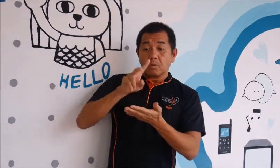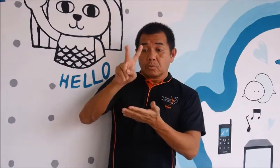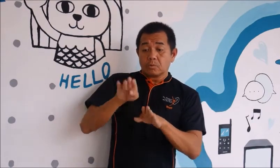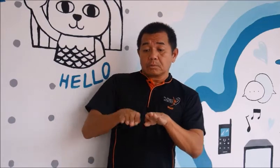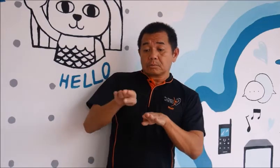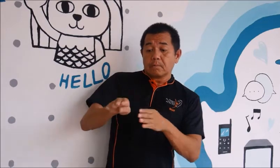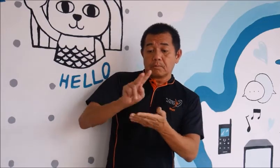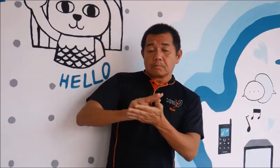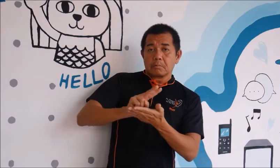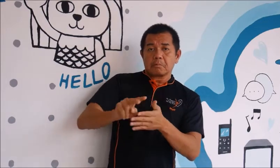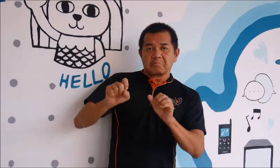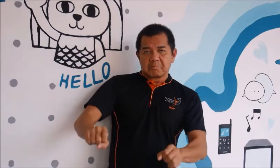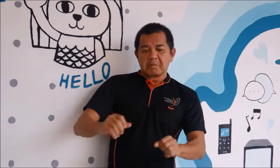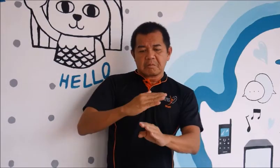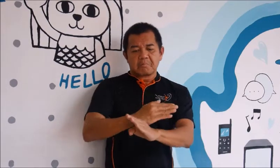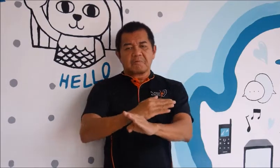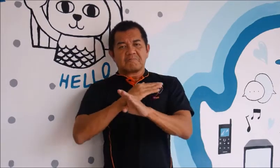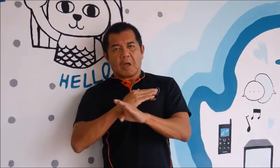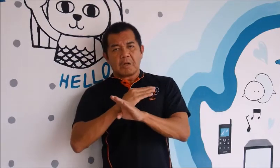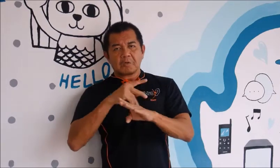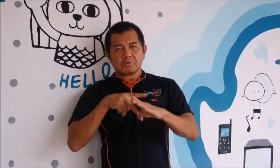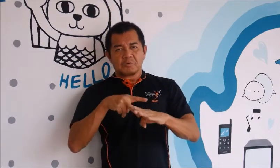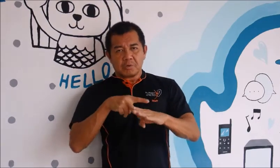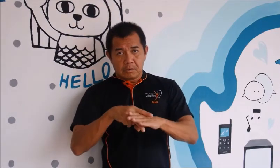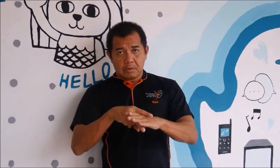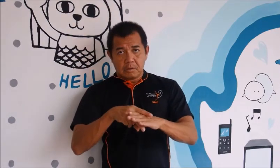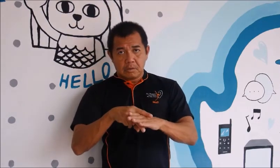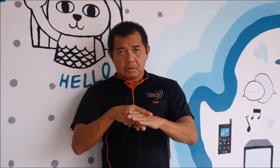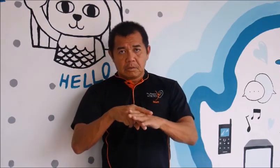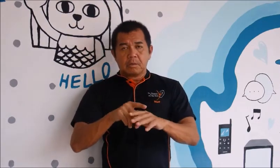This feature can help to prevent scam.